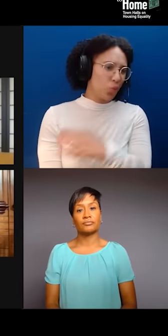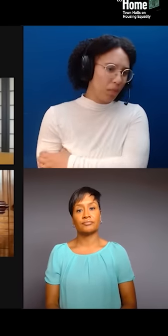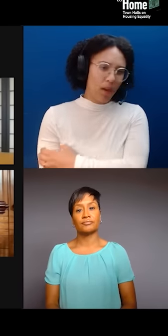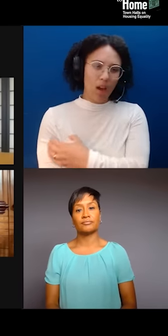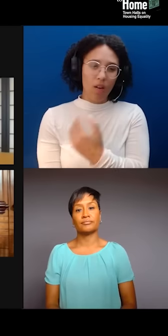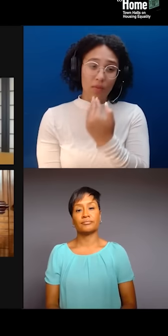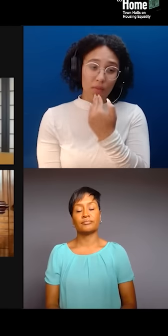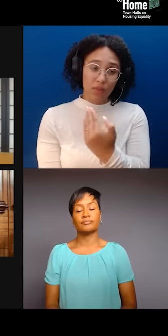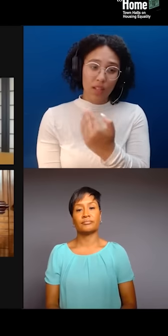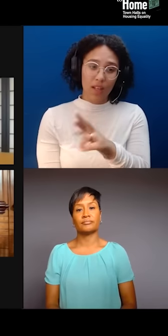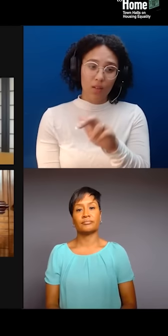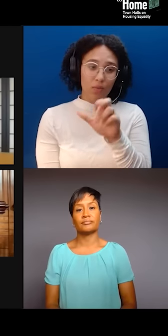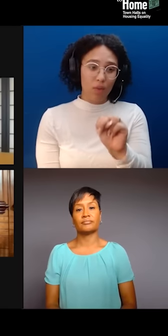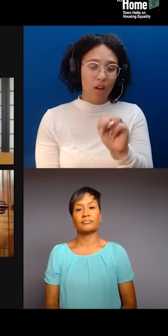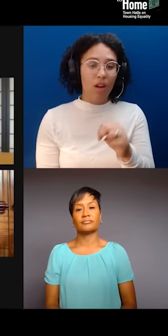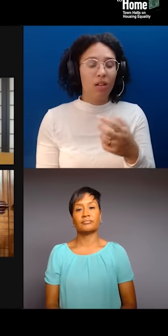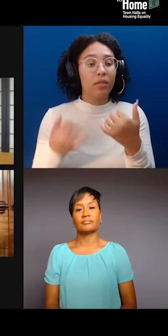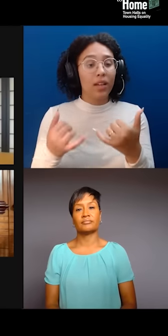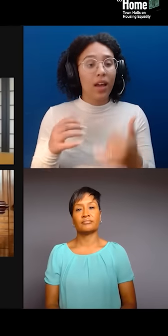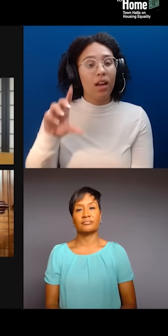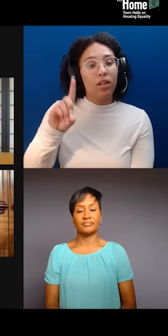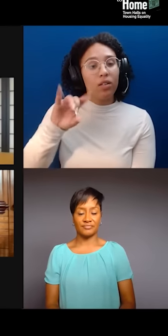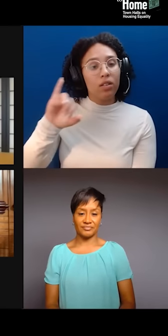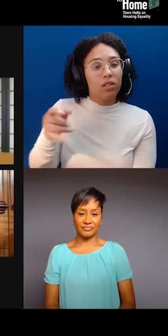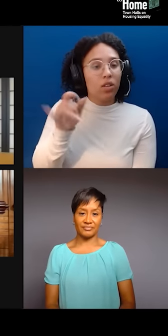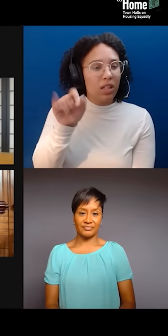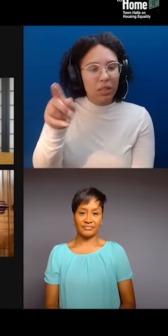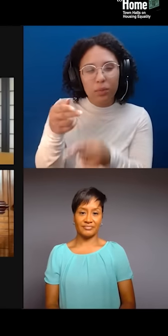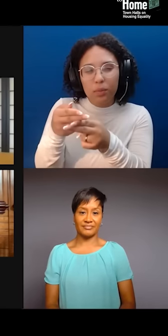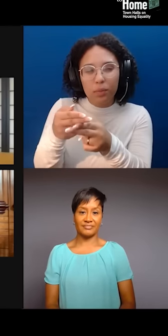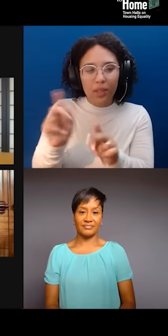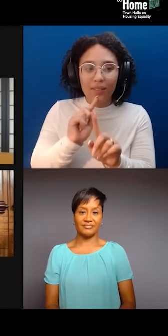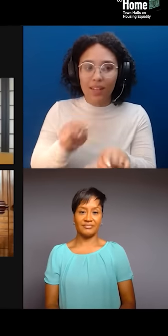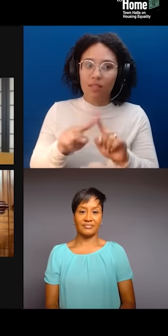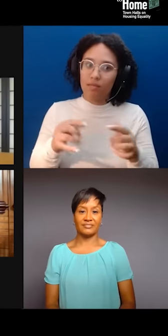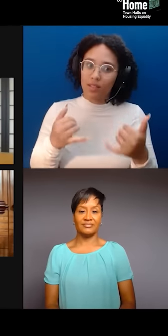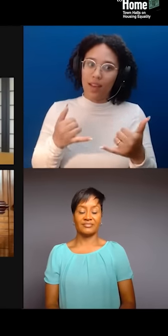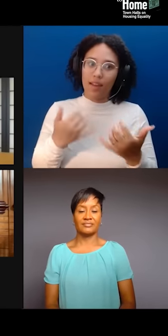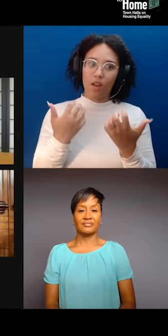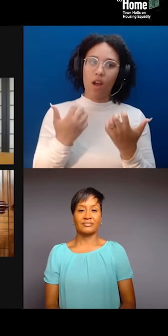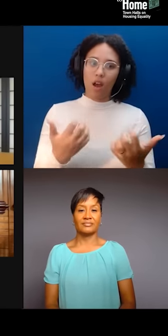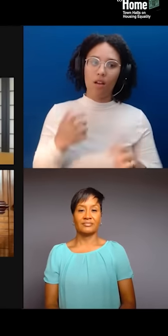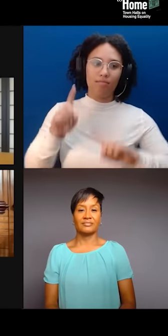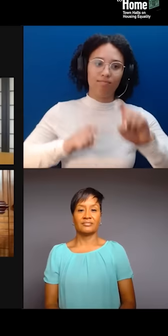and then we've got these audience questions popping in. Any lessons that you've learned about shaping the narrative that can help others who are doing this work?